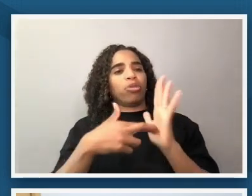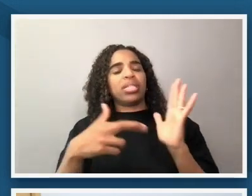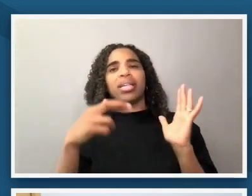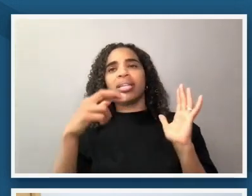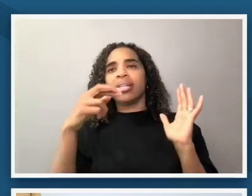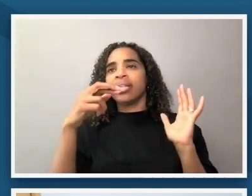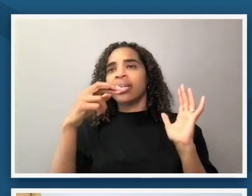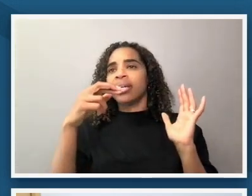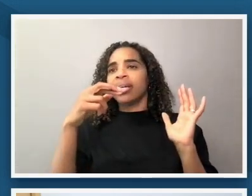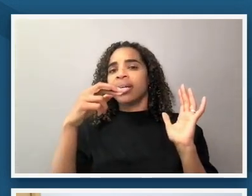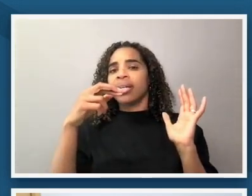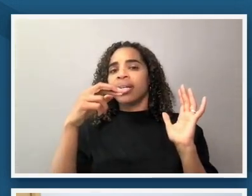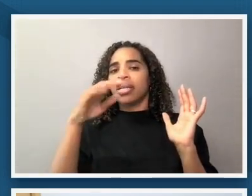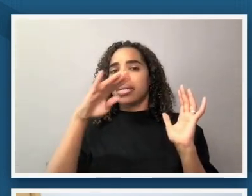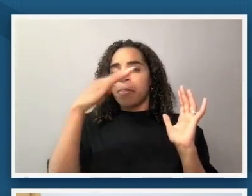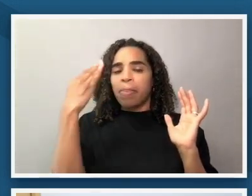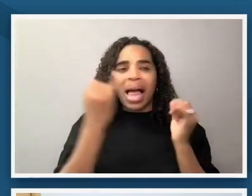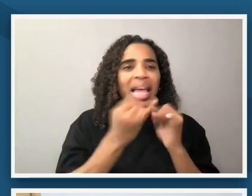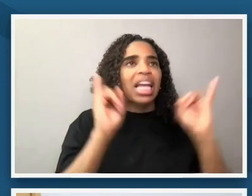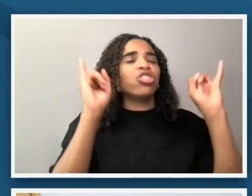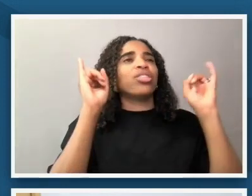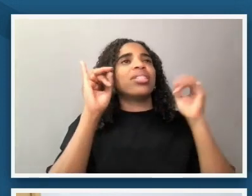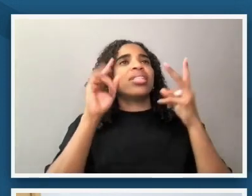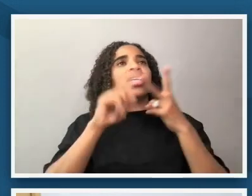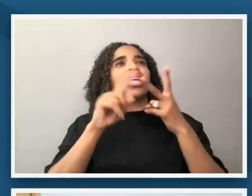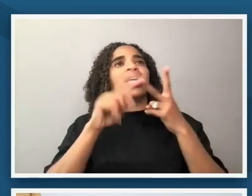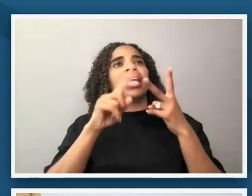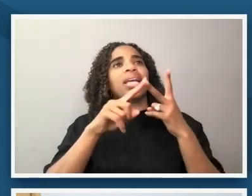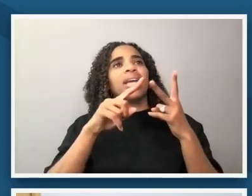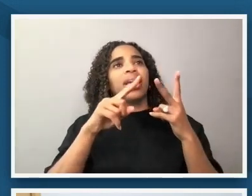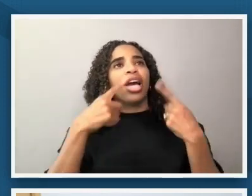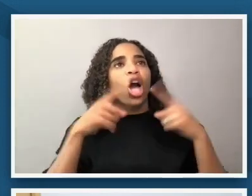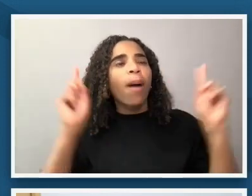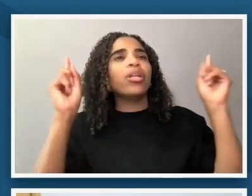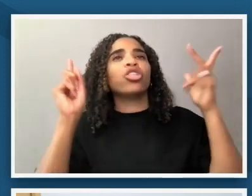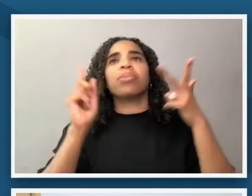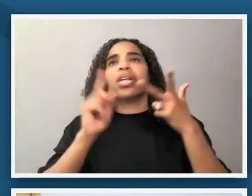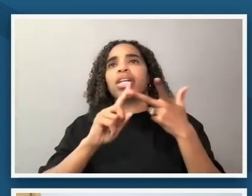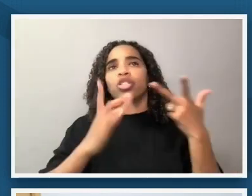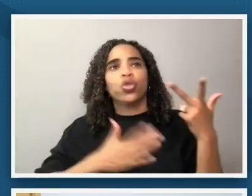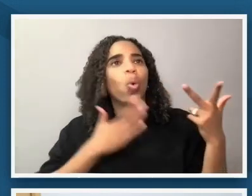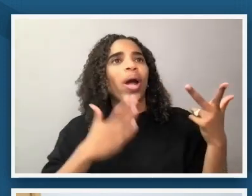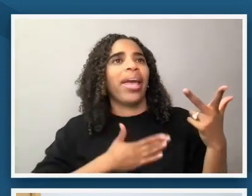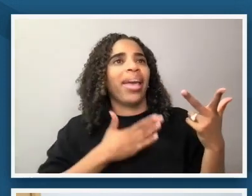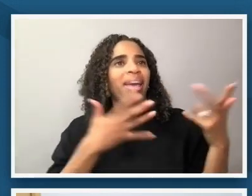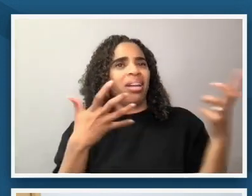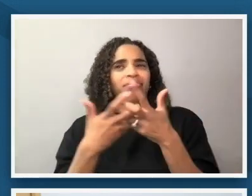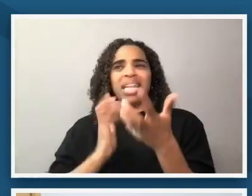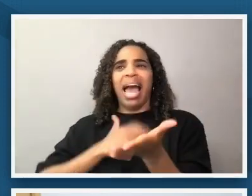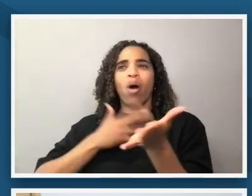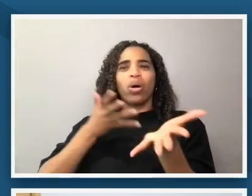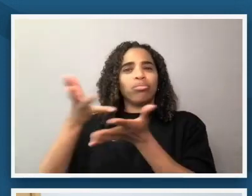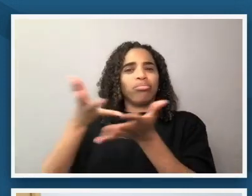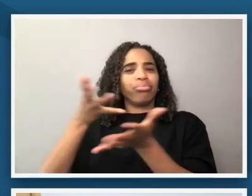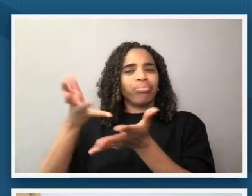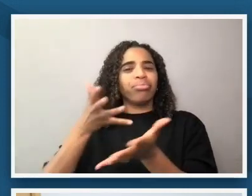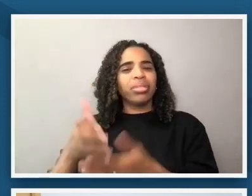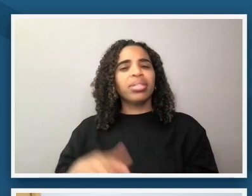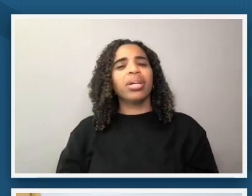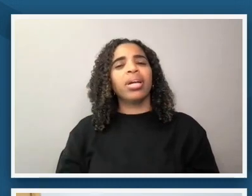black accomplishment black achievement black joy in our conversations so that